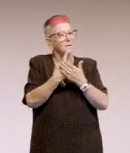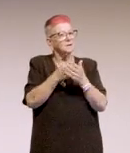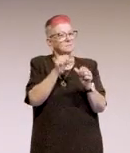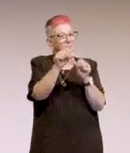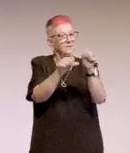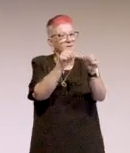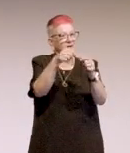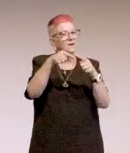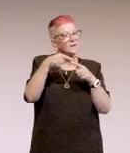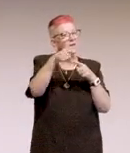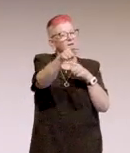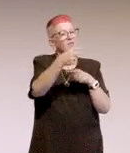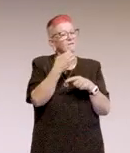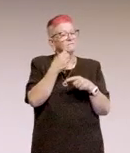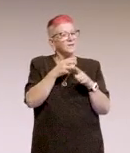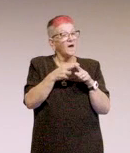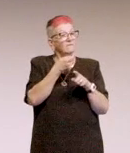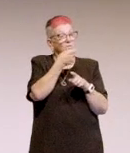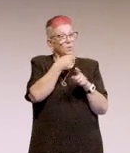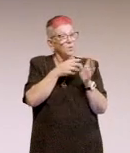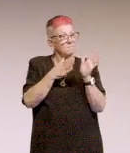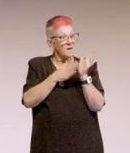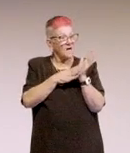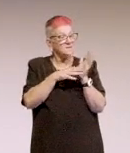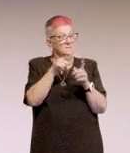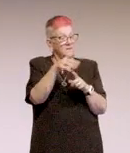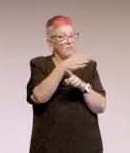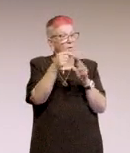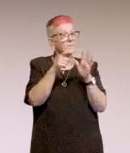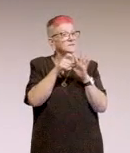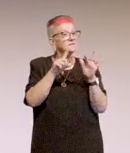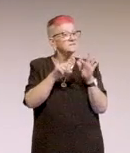So these are, a lot of this was based off deek,